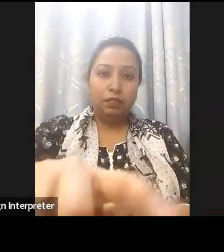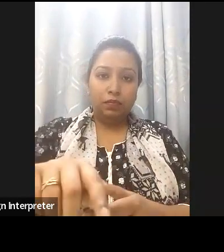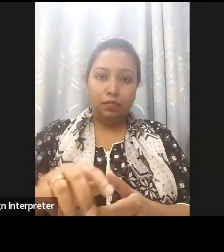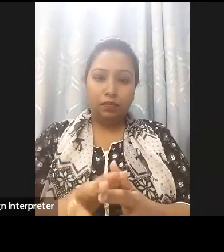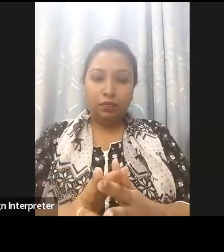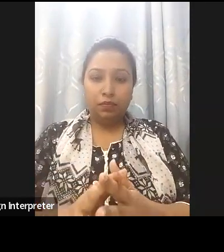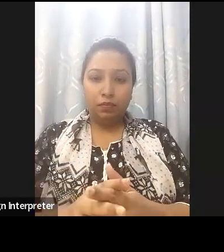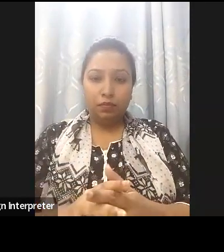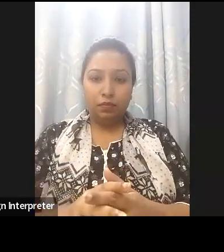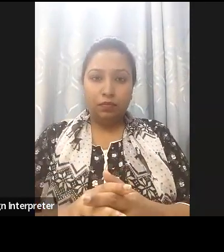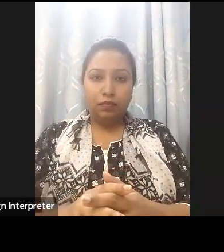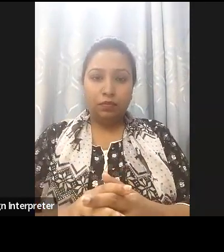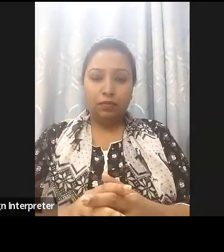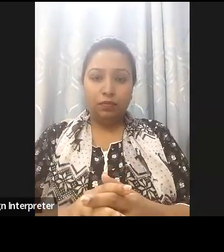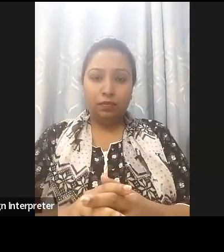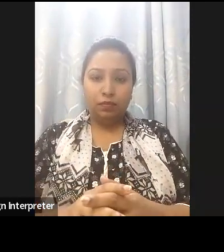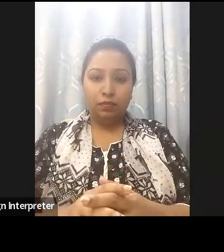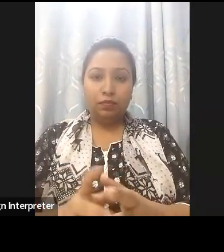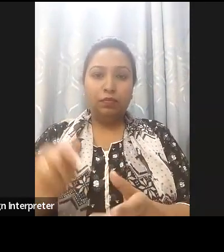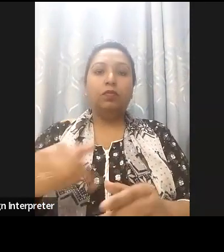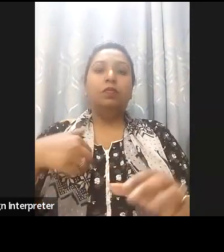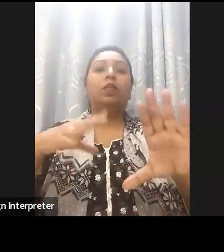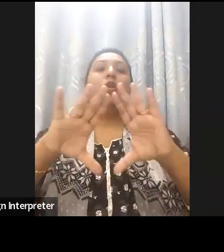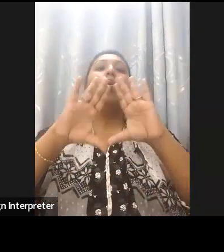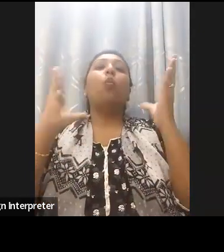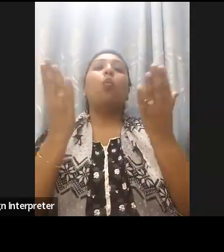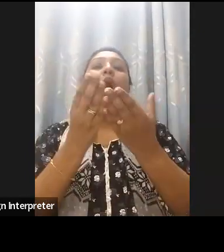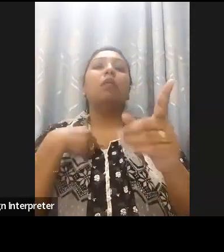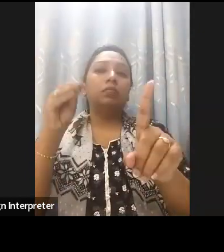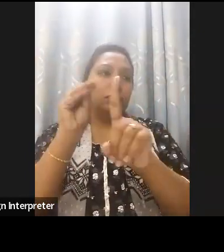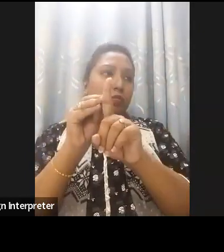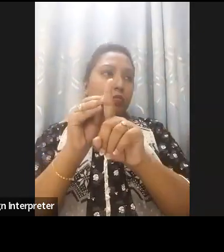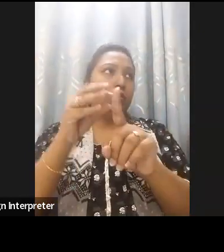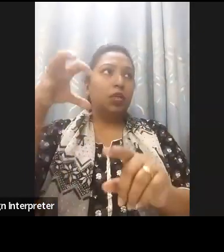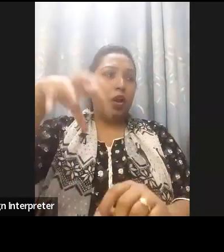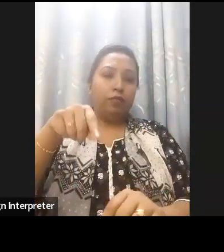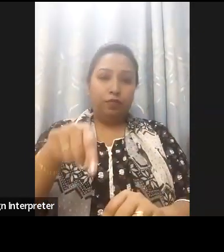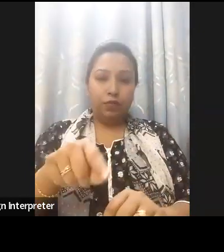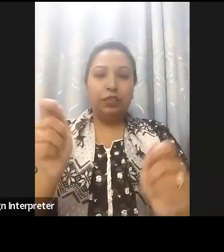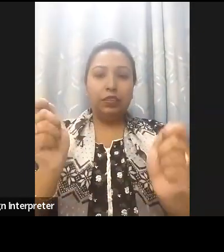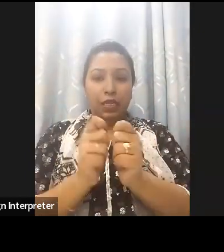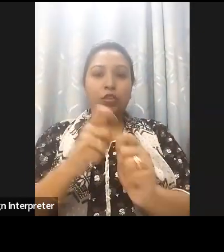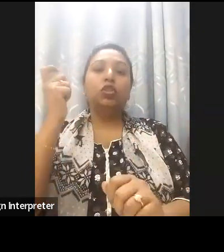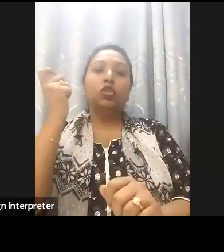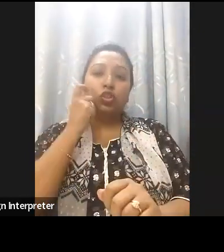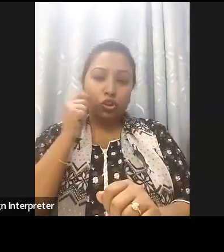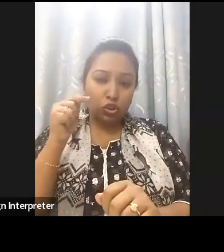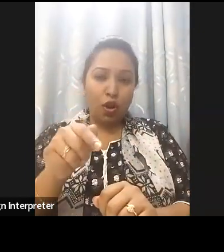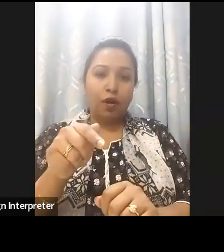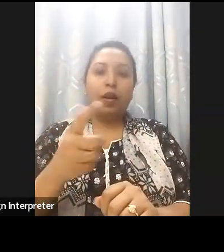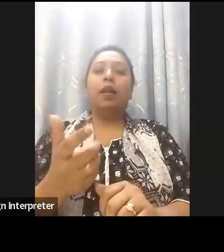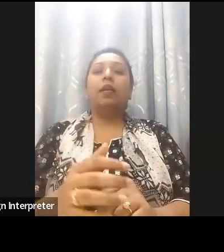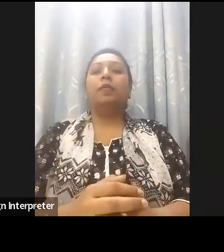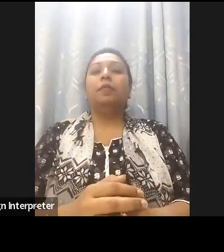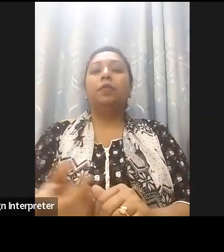in the Global Advocacy Center have available for governments, for cities so you could